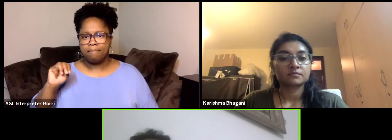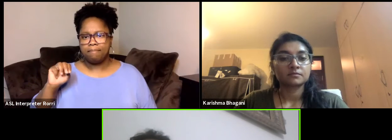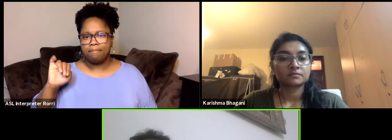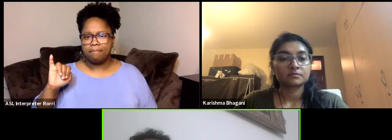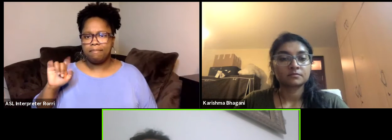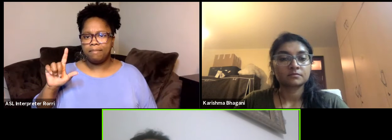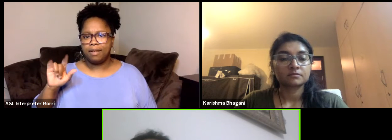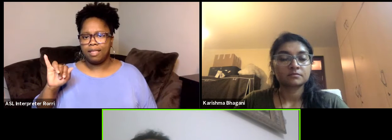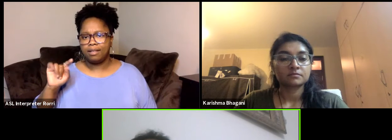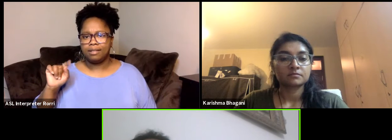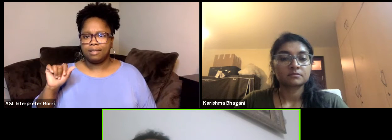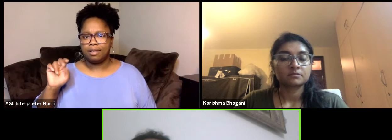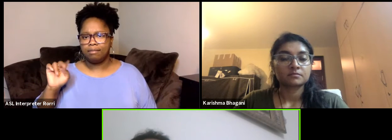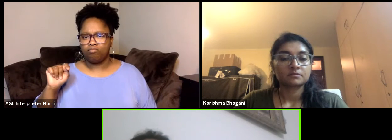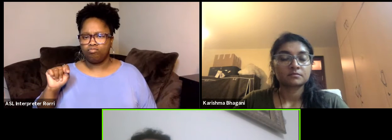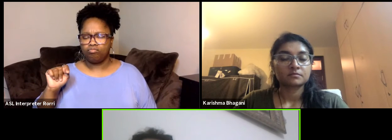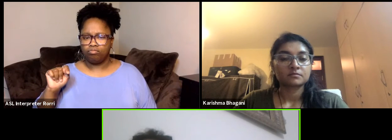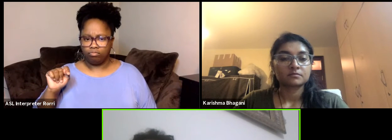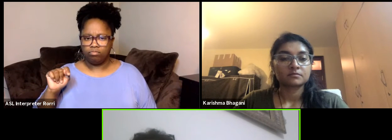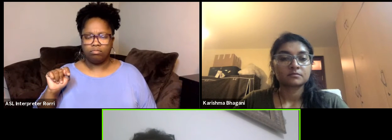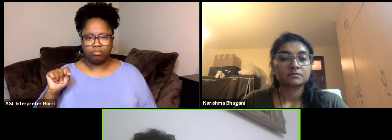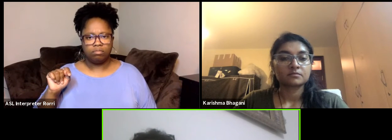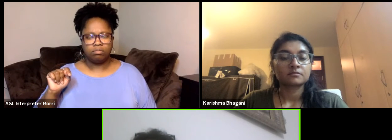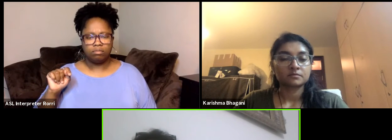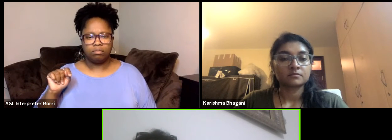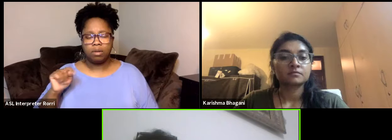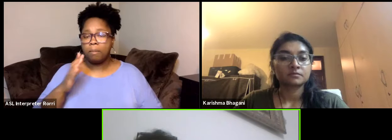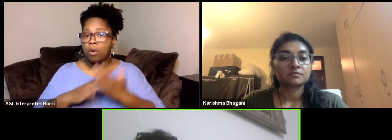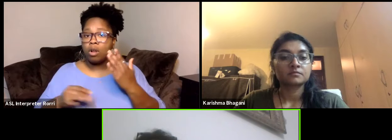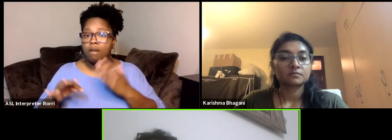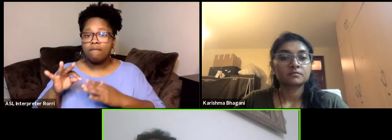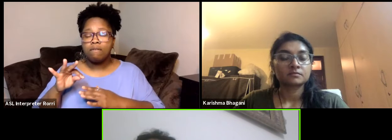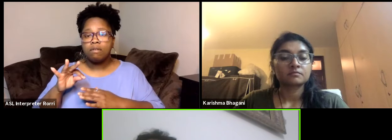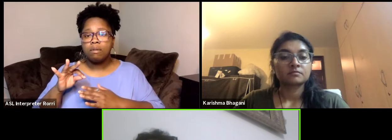But I think part of the problem it's not only the will